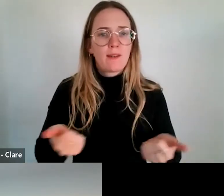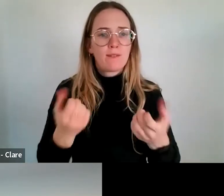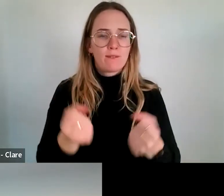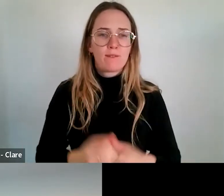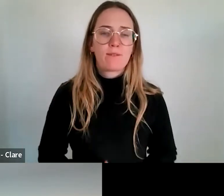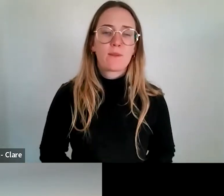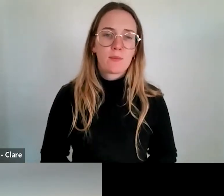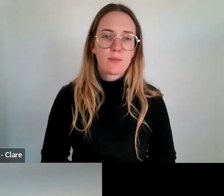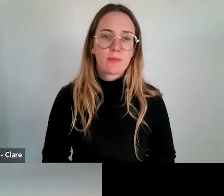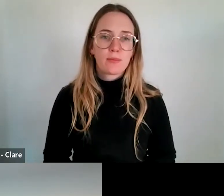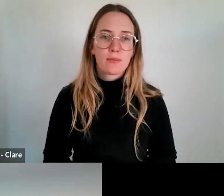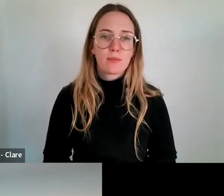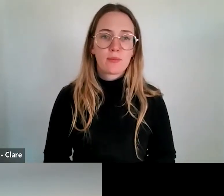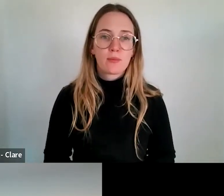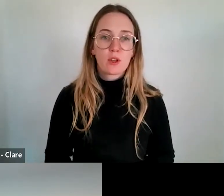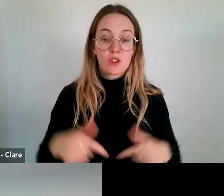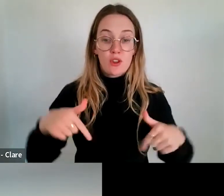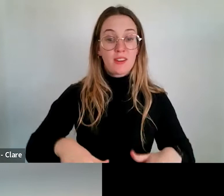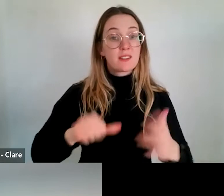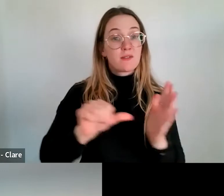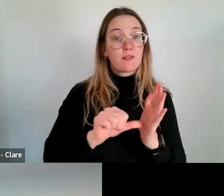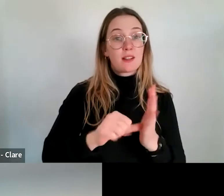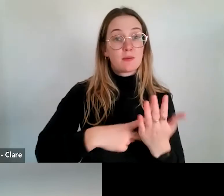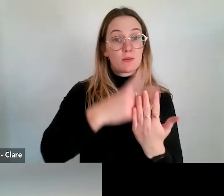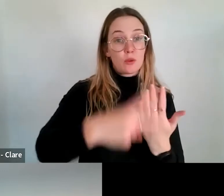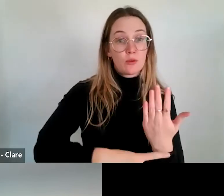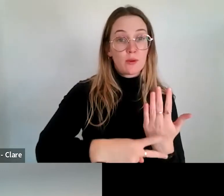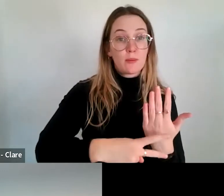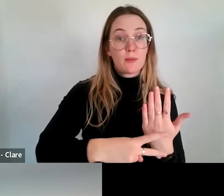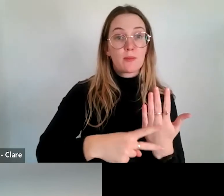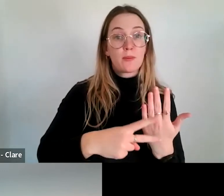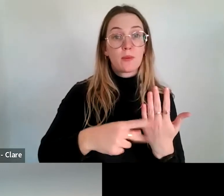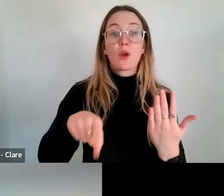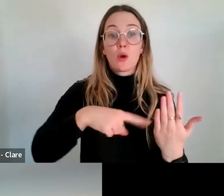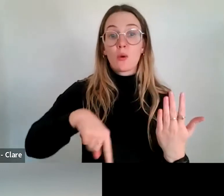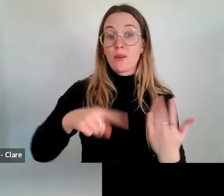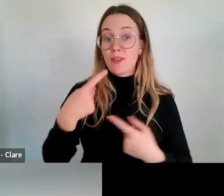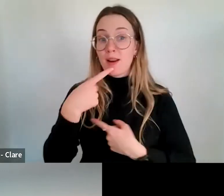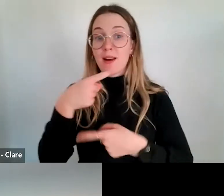Alongside this funding program, you may have seen that we've announced that we'll be convening a